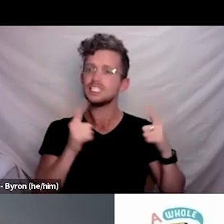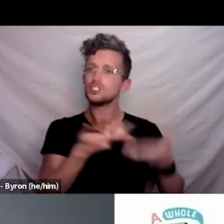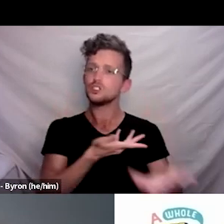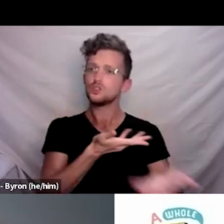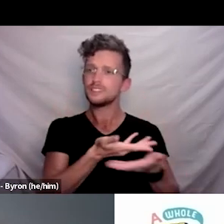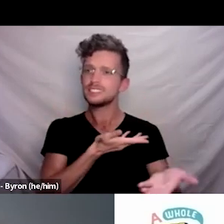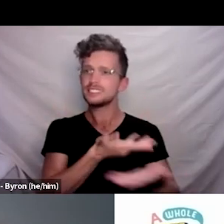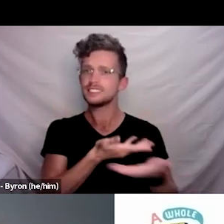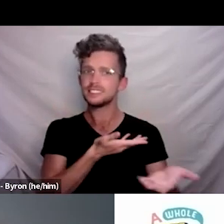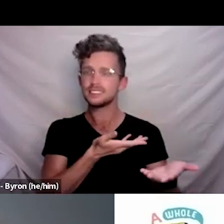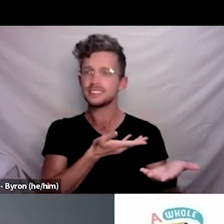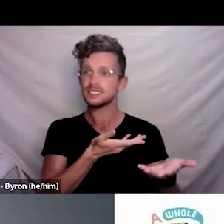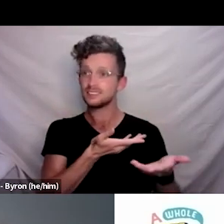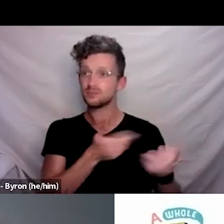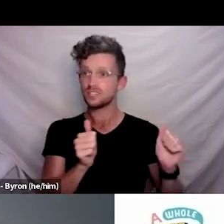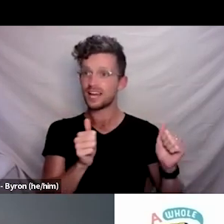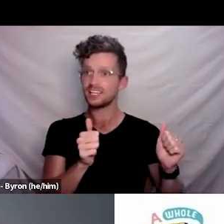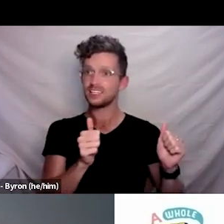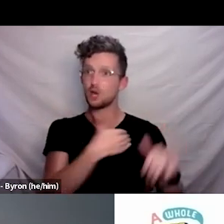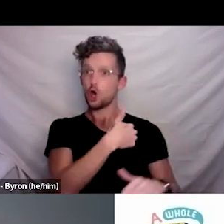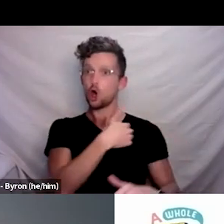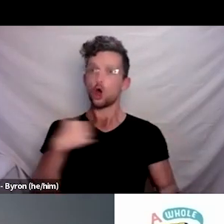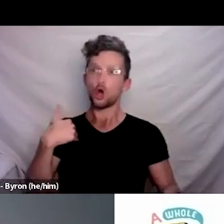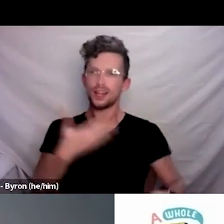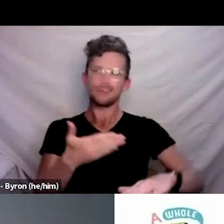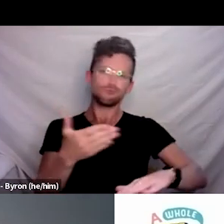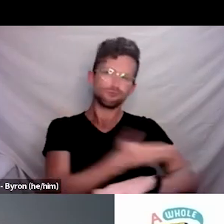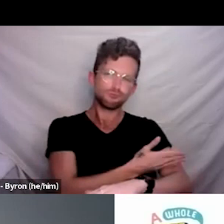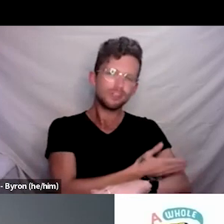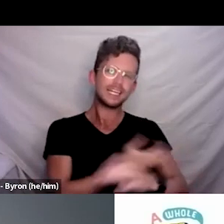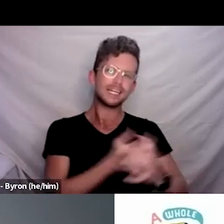already had that disability response embedded into their own practices.